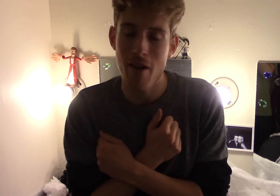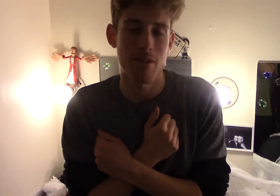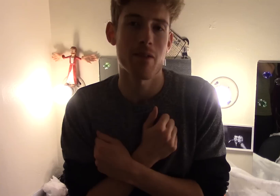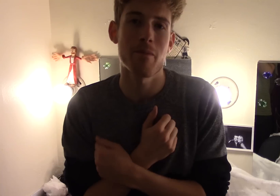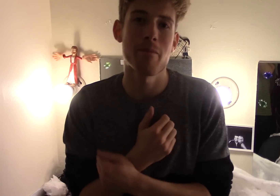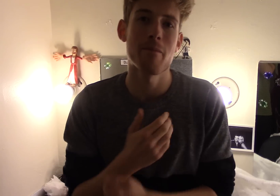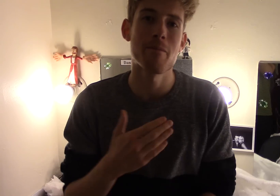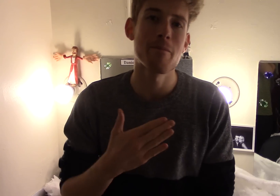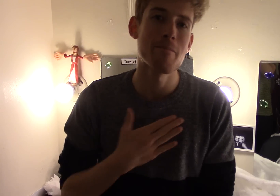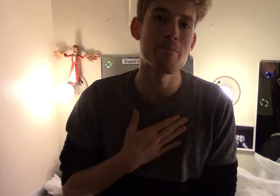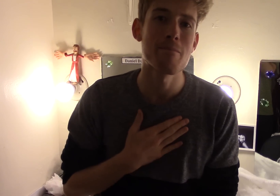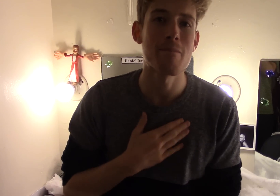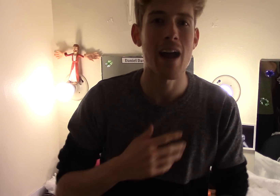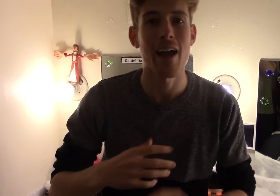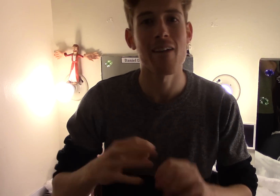I love my family,